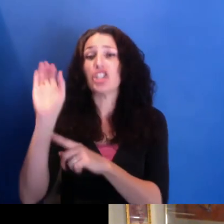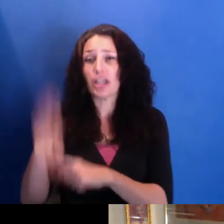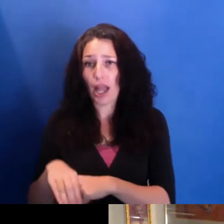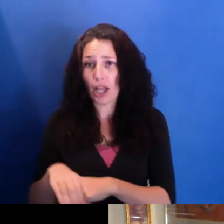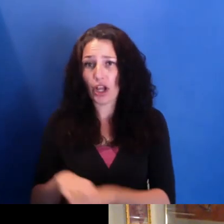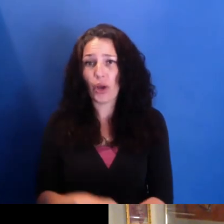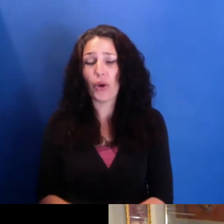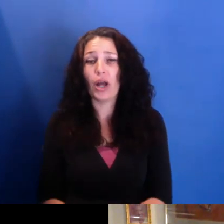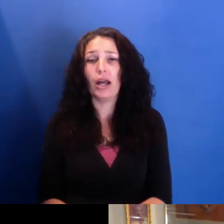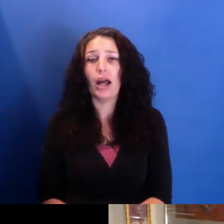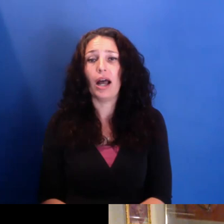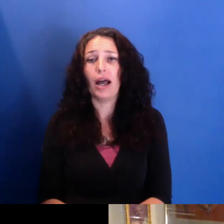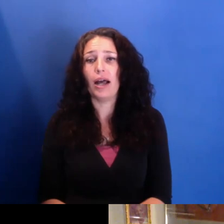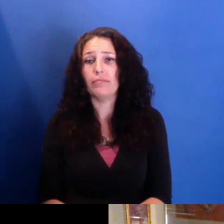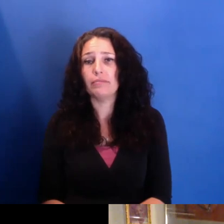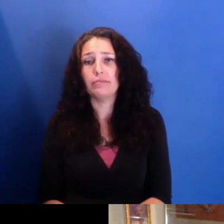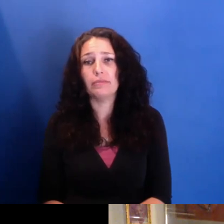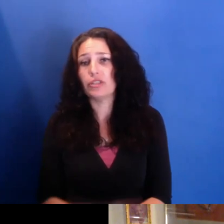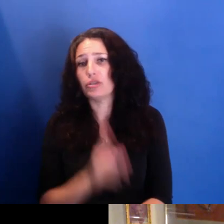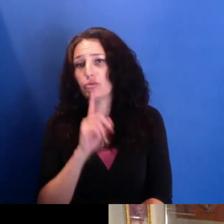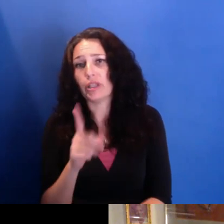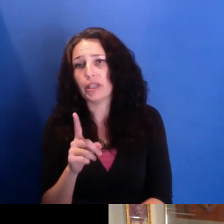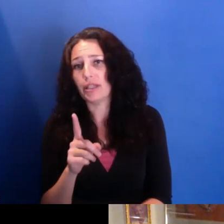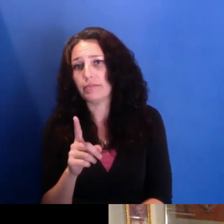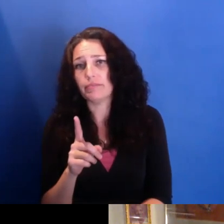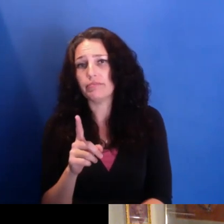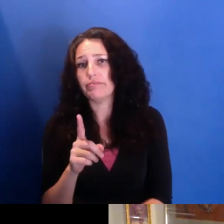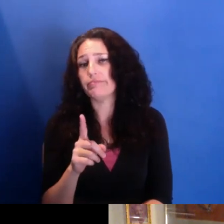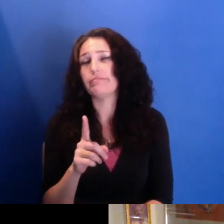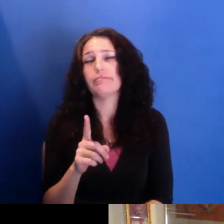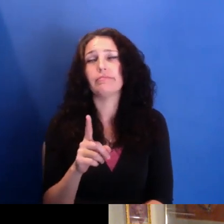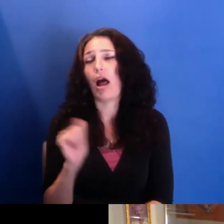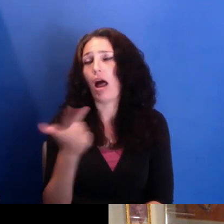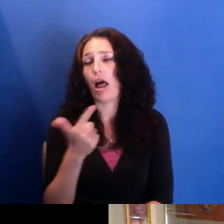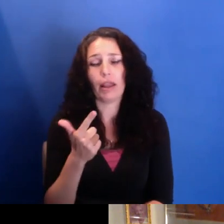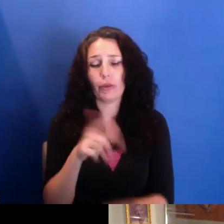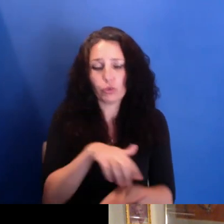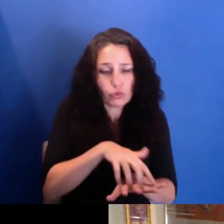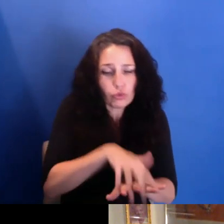making is extraordinarily important. Some of the work, a lot of the work is not-- again,